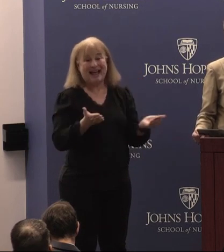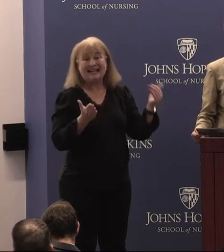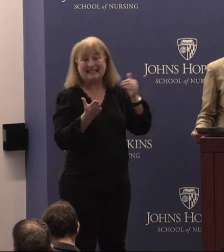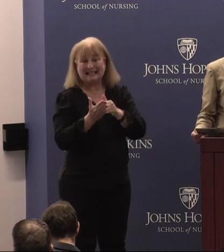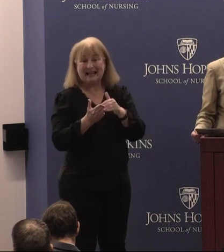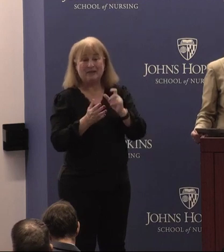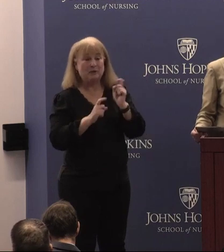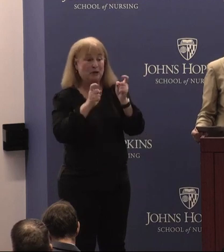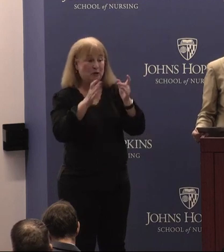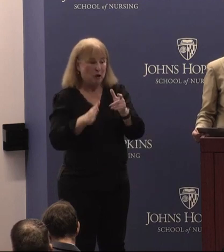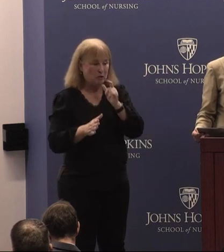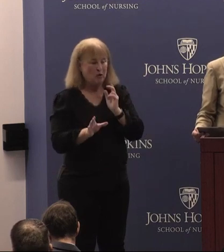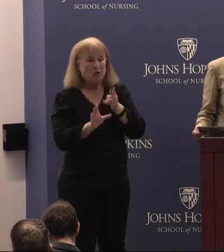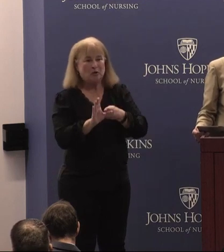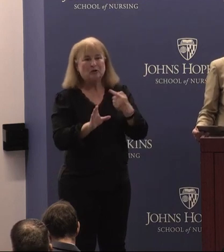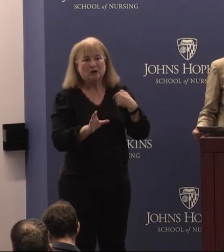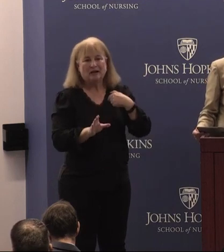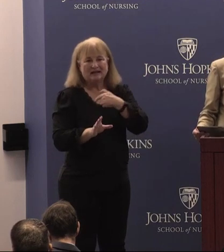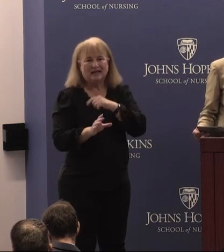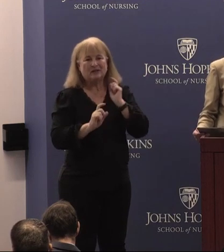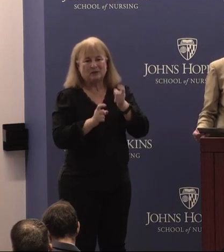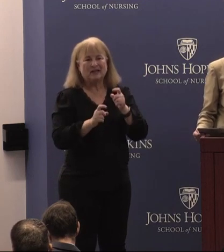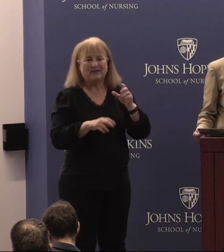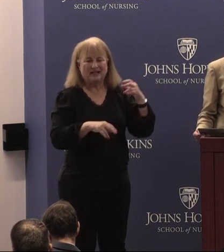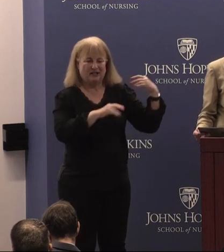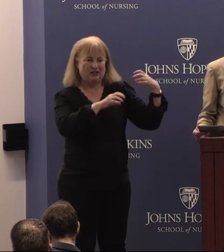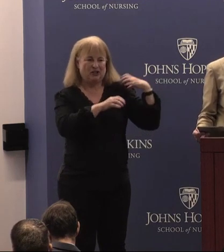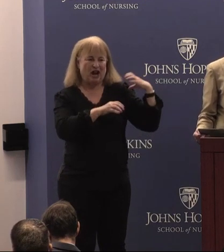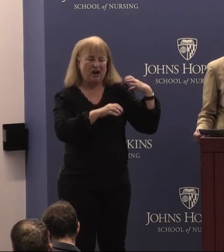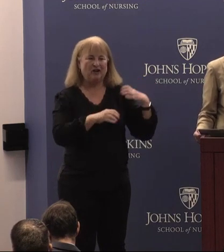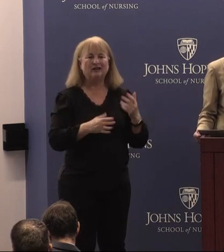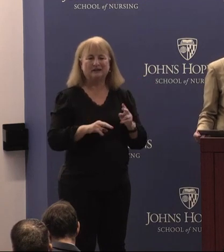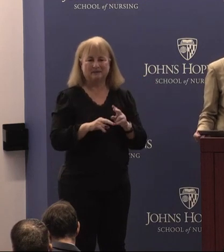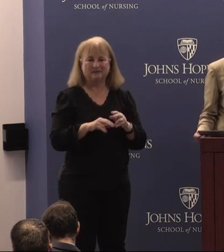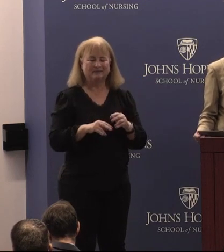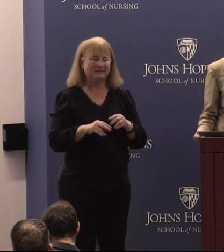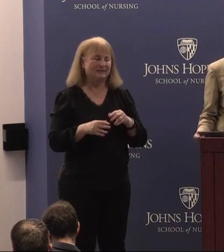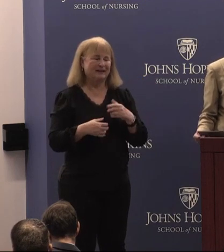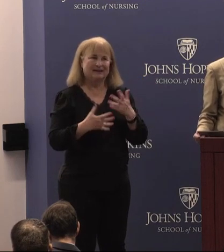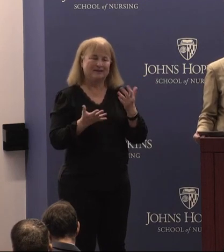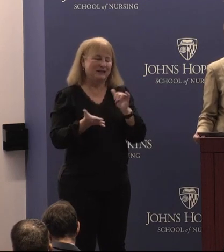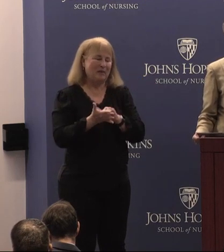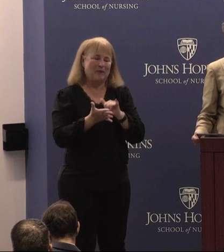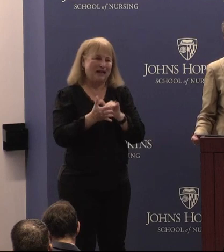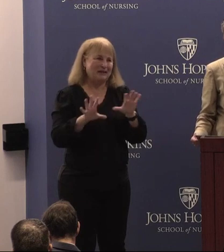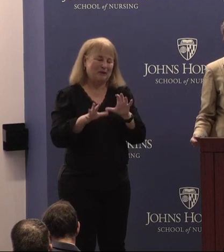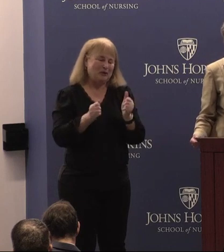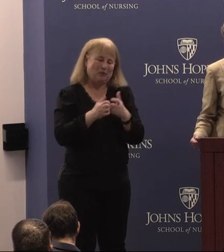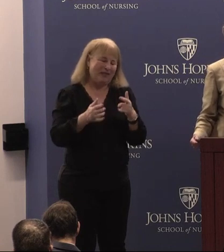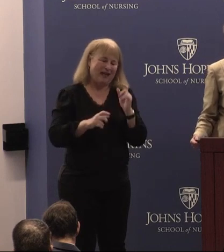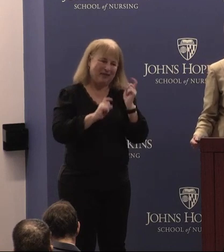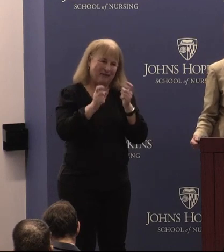donors who joined up to give this chair. It's impossible to do without the the generosity of